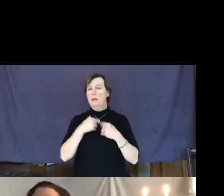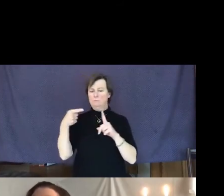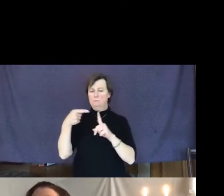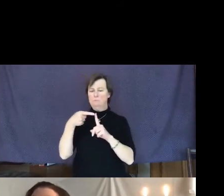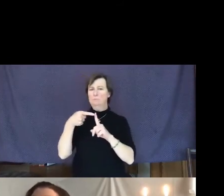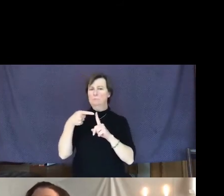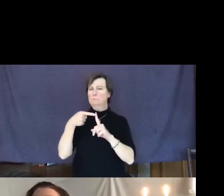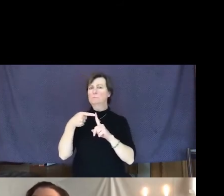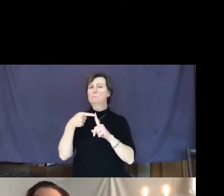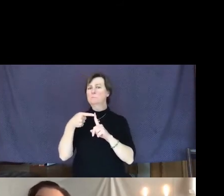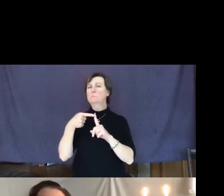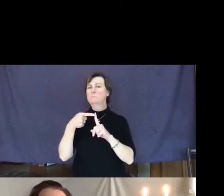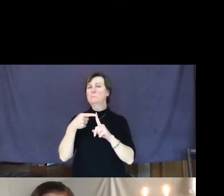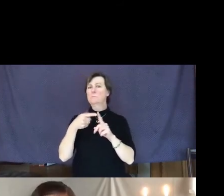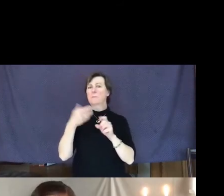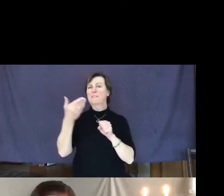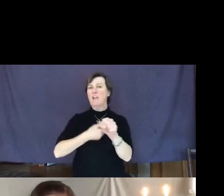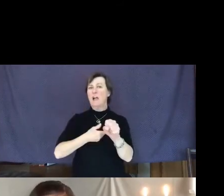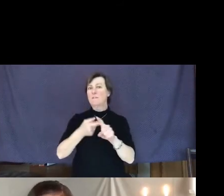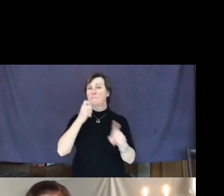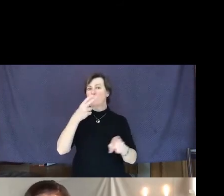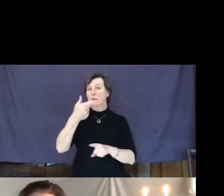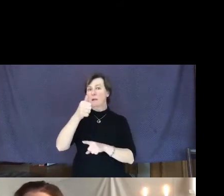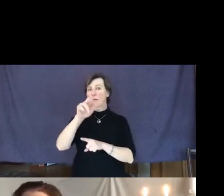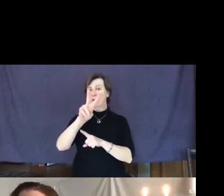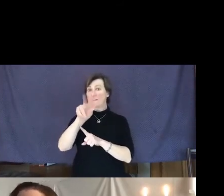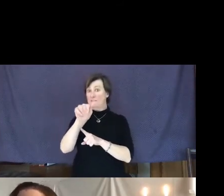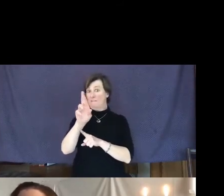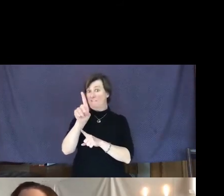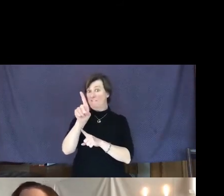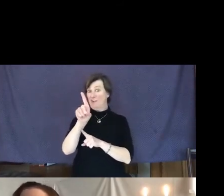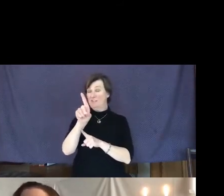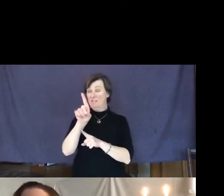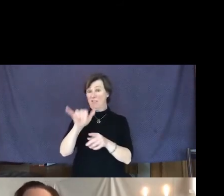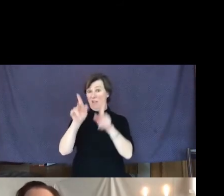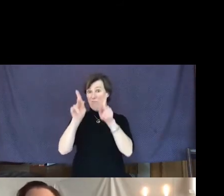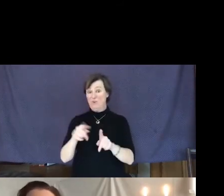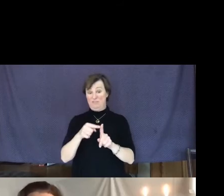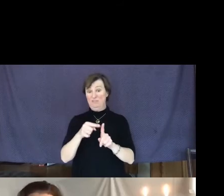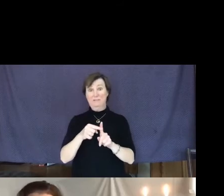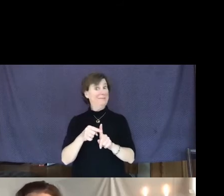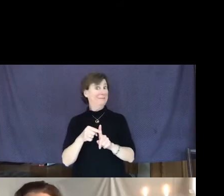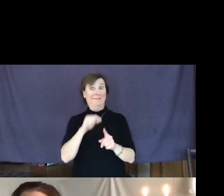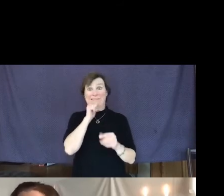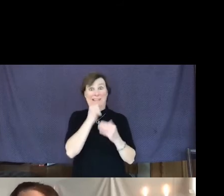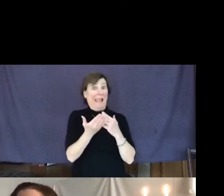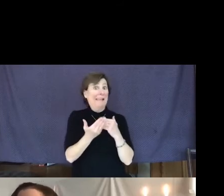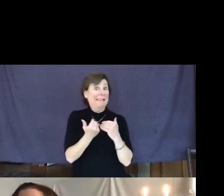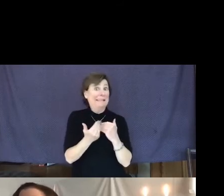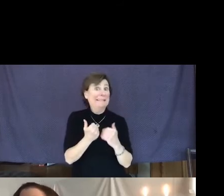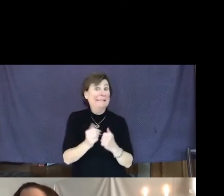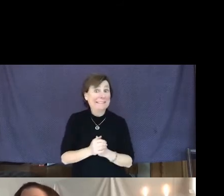getting fired from Harvard. Not an easy task.